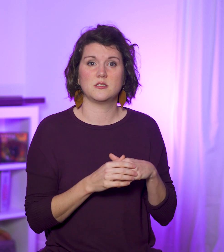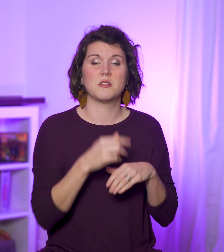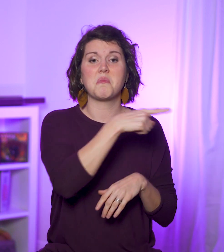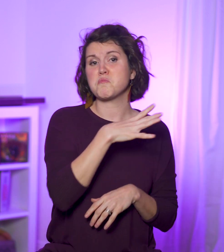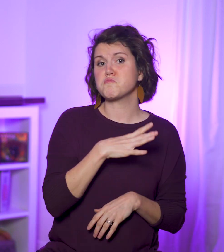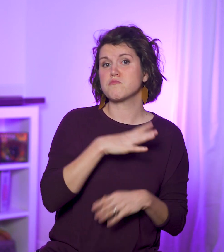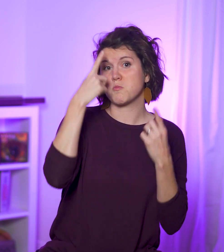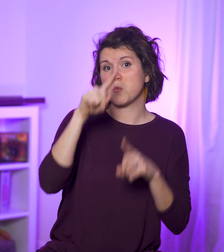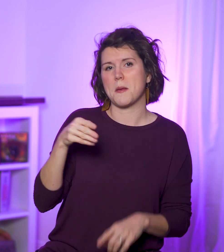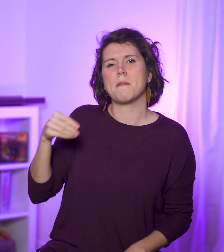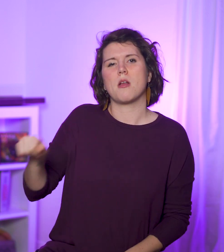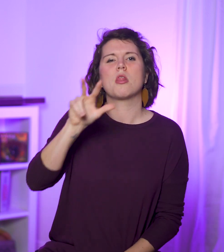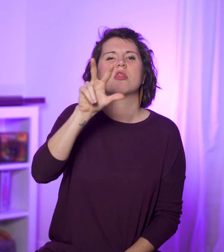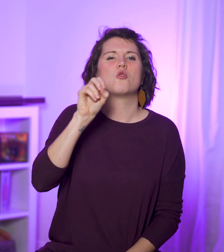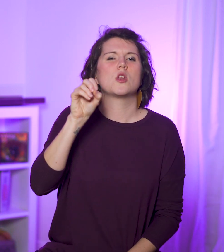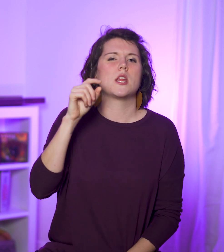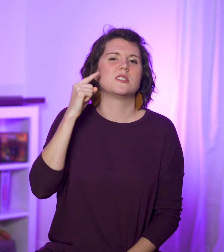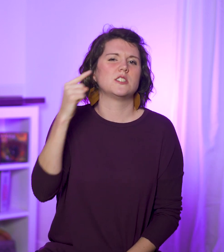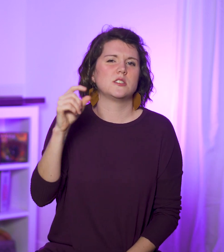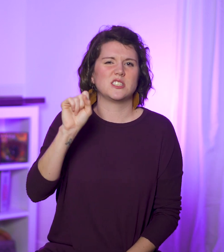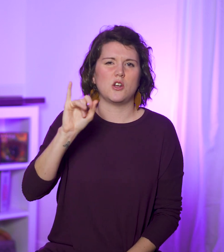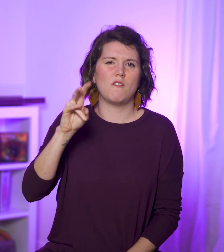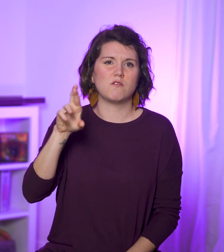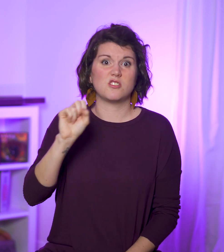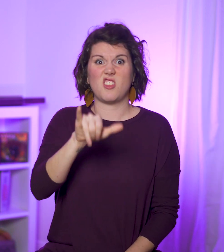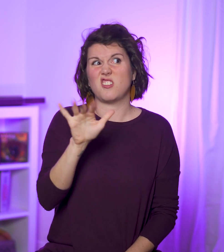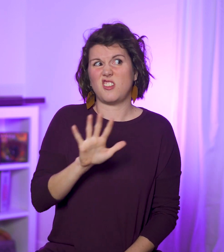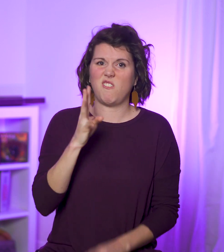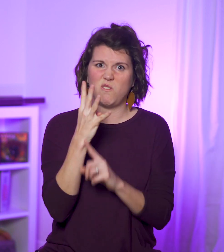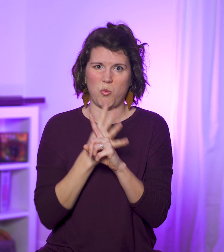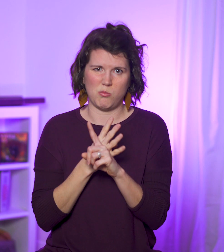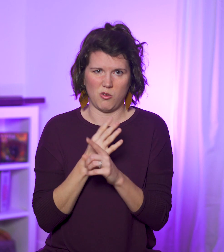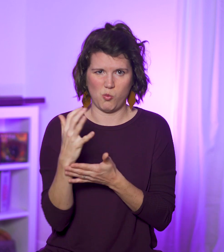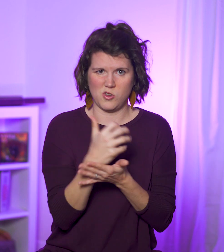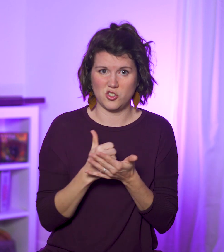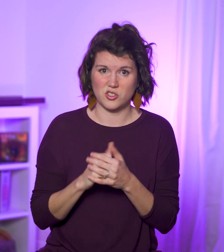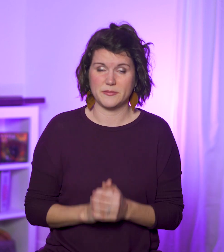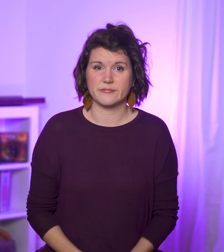they arrange to pay him 30 pieces of silver—about 4 months’ wages.